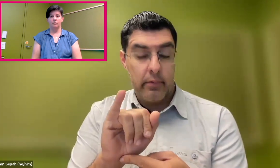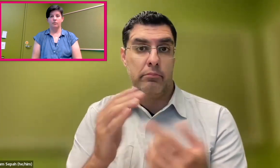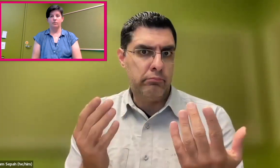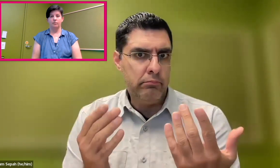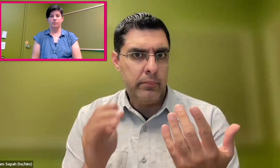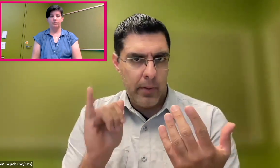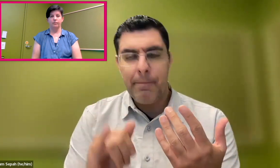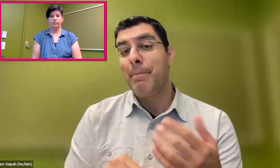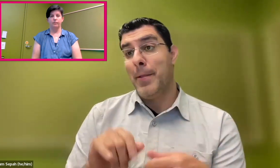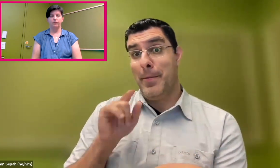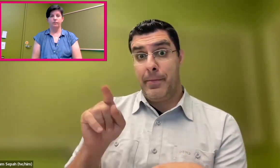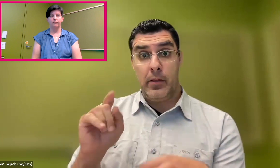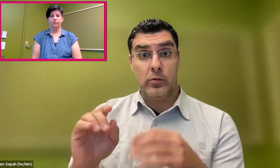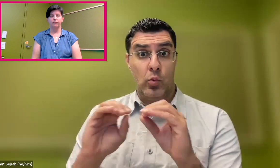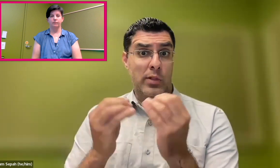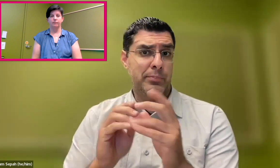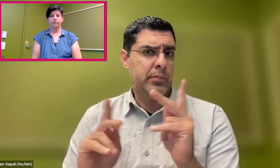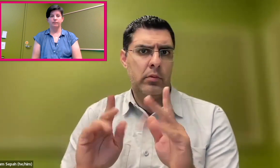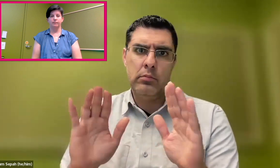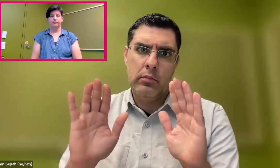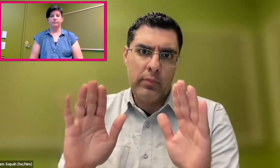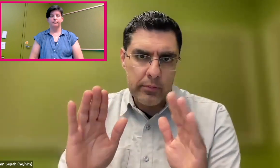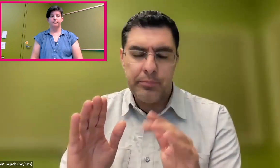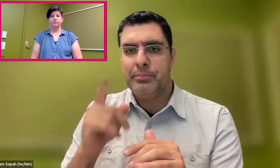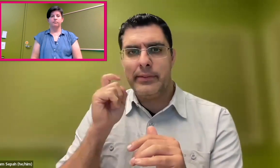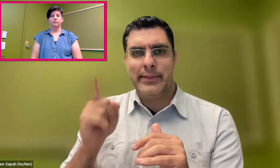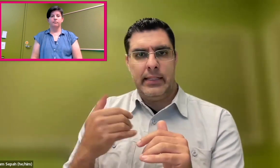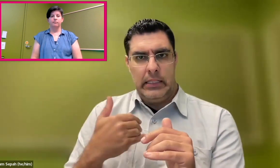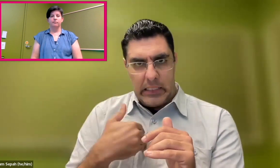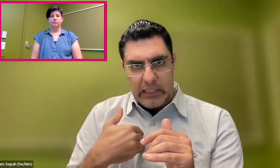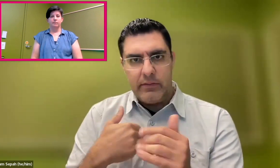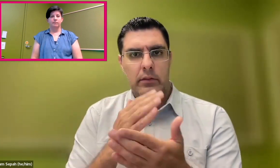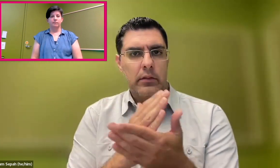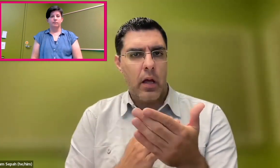when it comes to AI. These organizations, and specifically this one